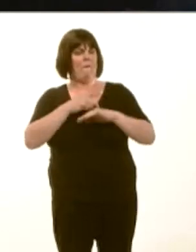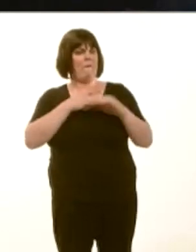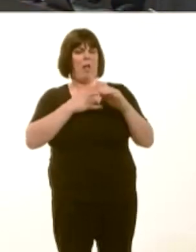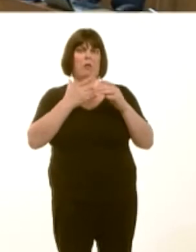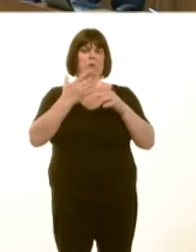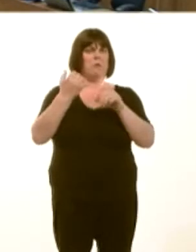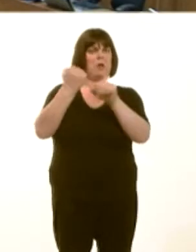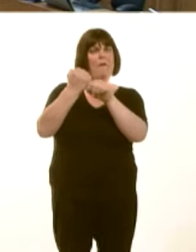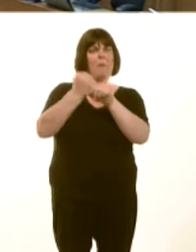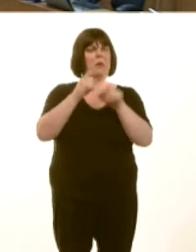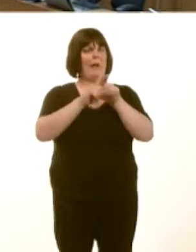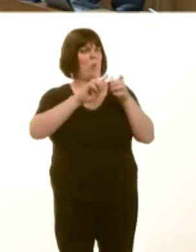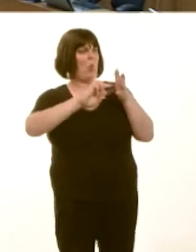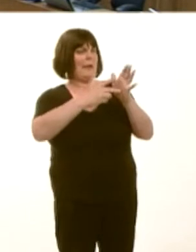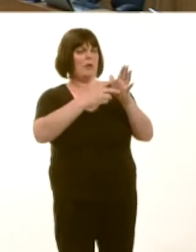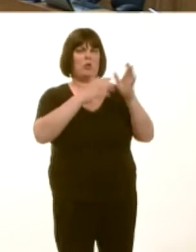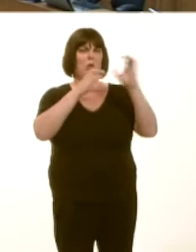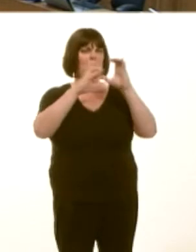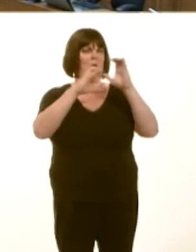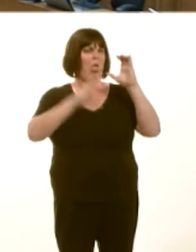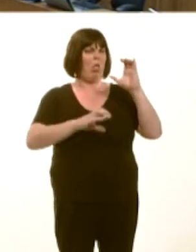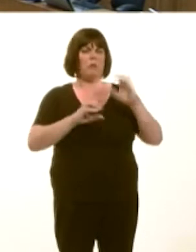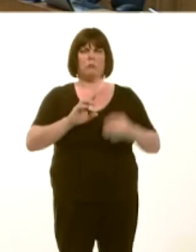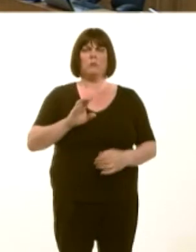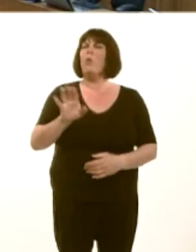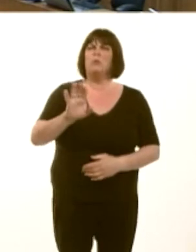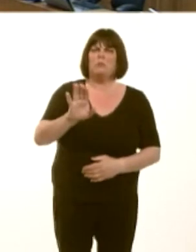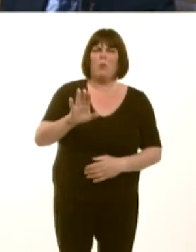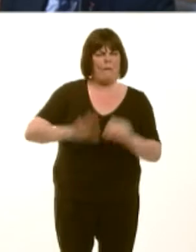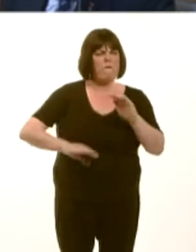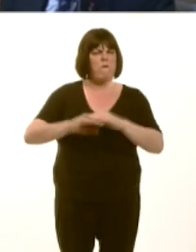Carwyn Jones: No, not in the slightest; thereís been full communication with operators.